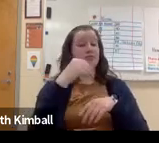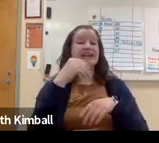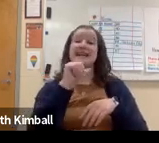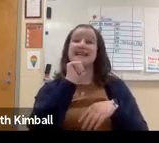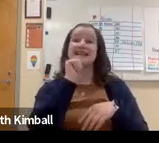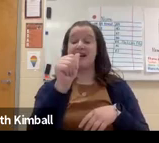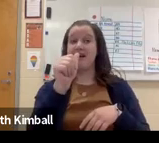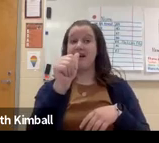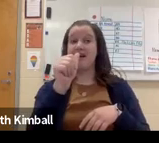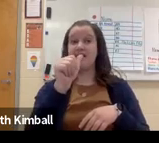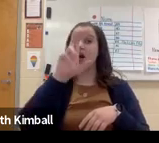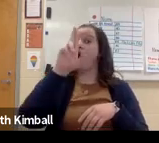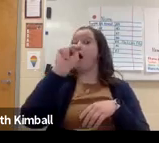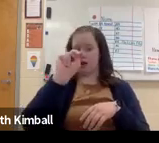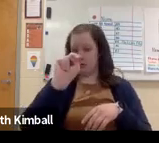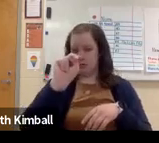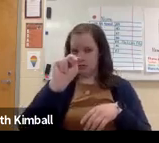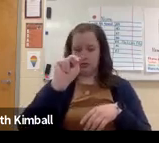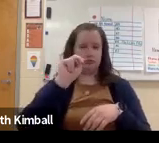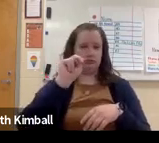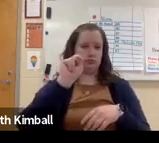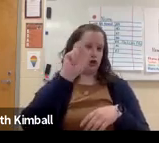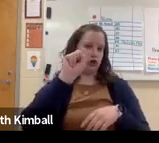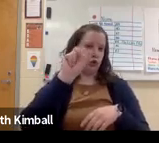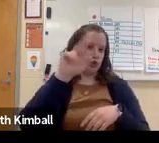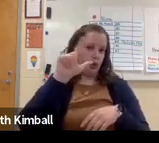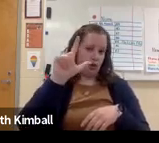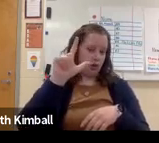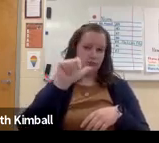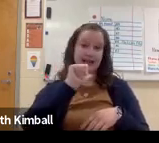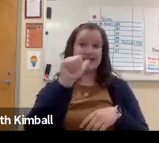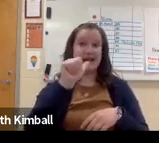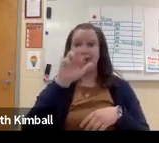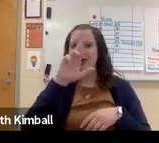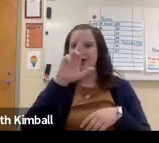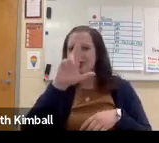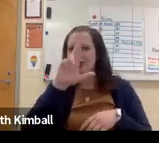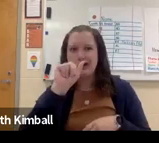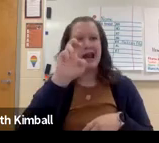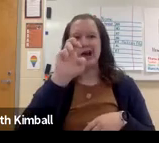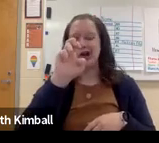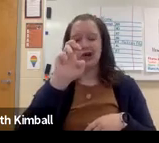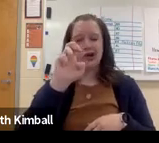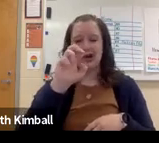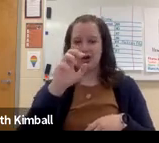As I mentioned before, it's not unusual.